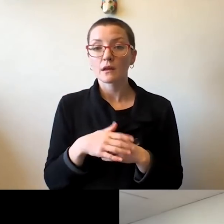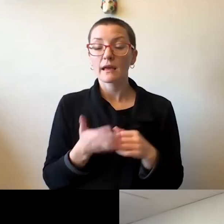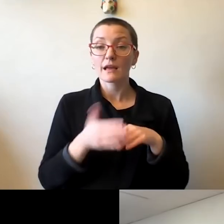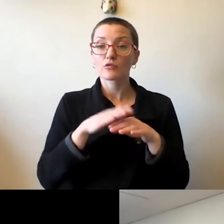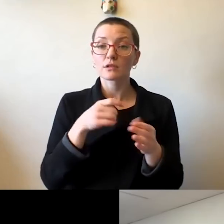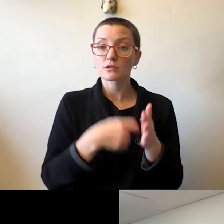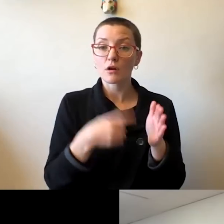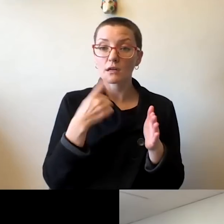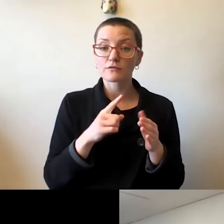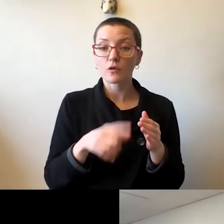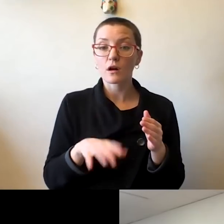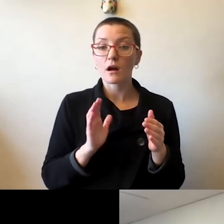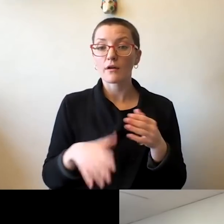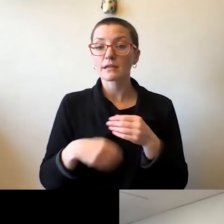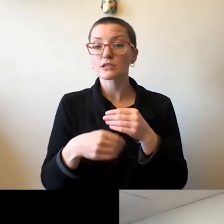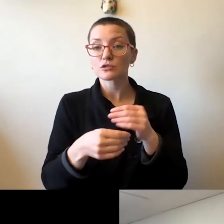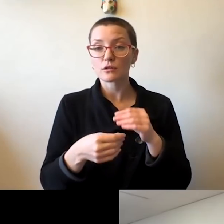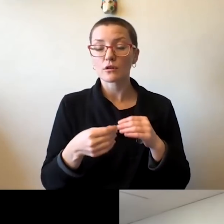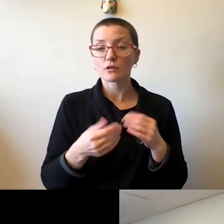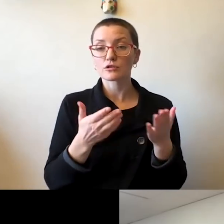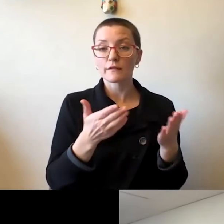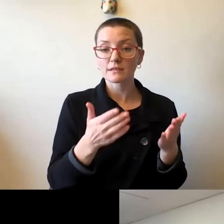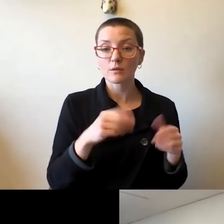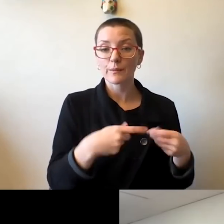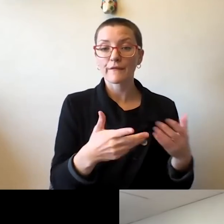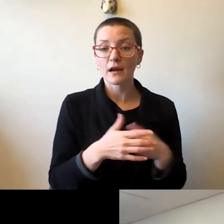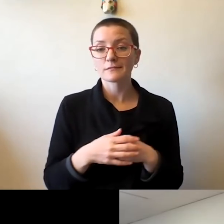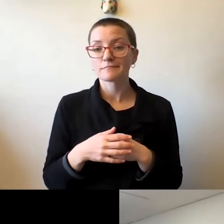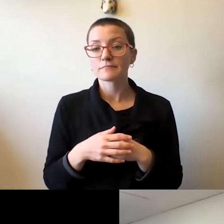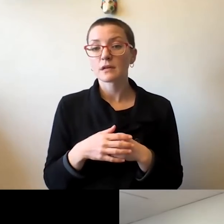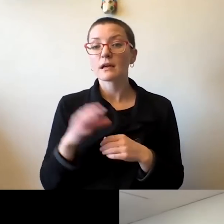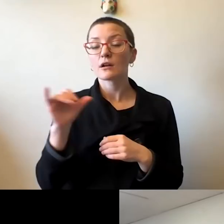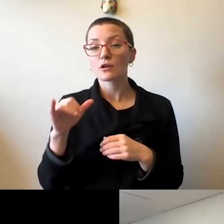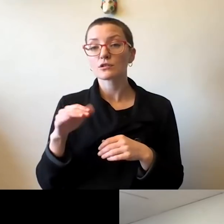Even I would argue that it affects our, our gifts and our endowment.